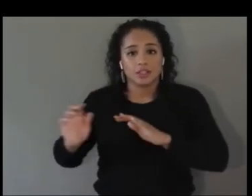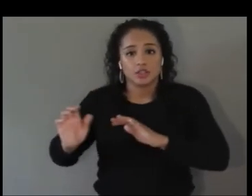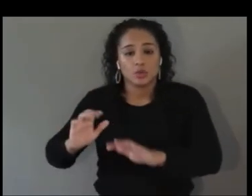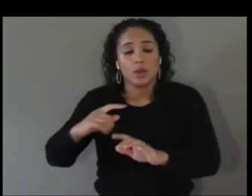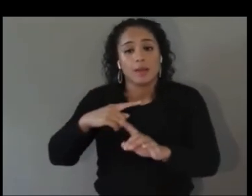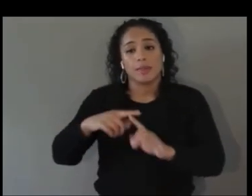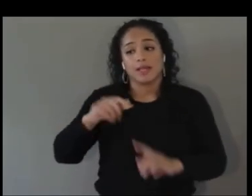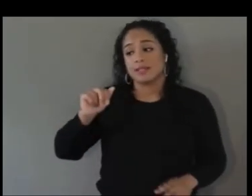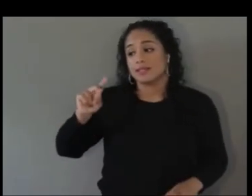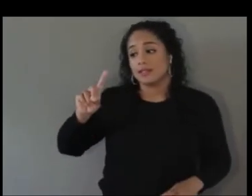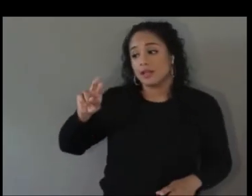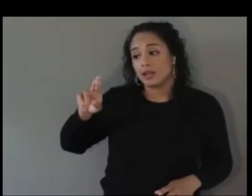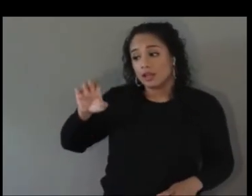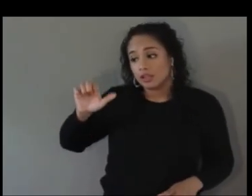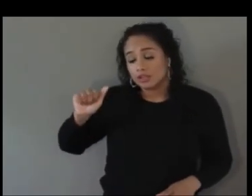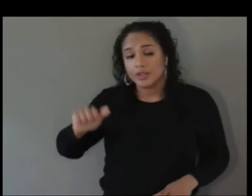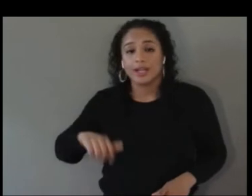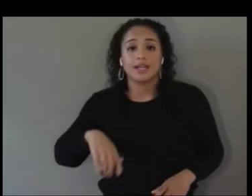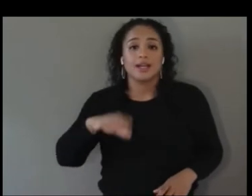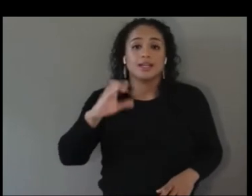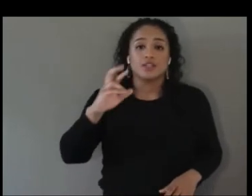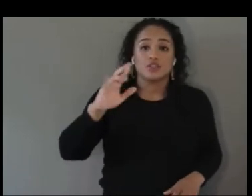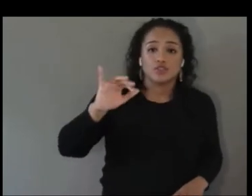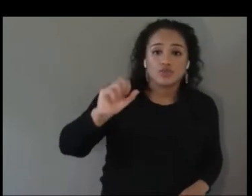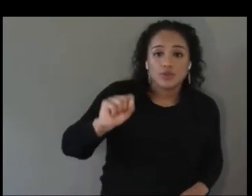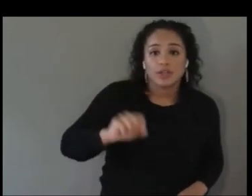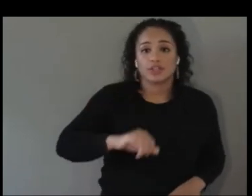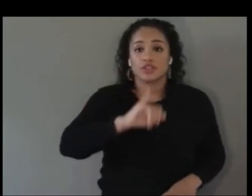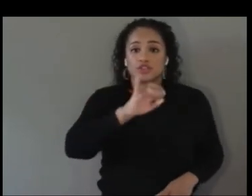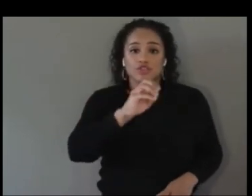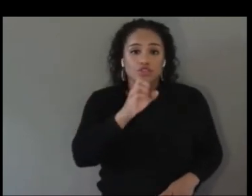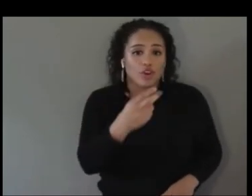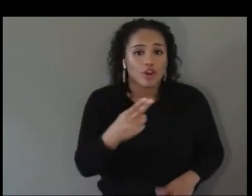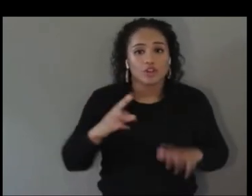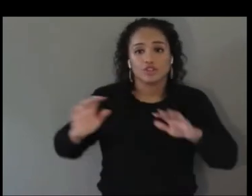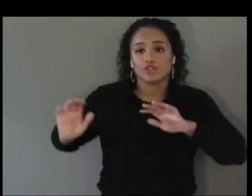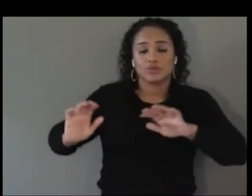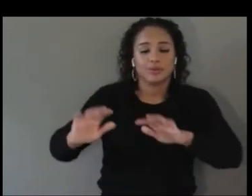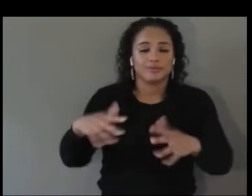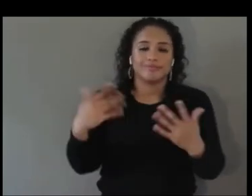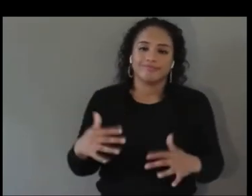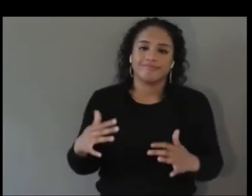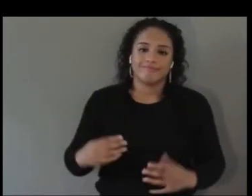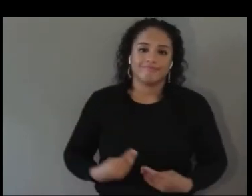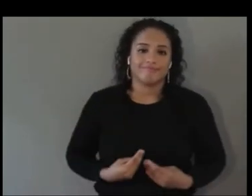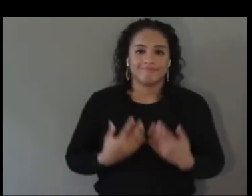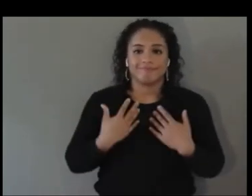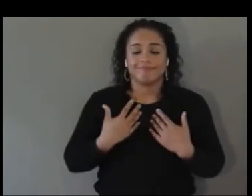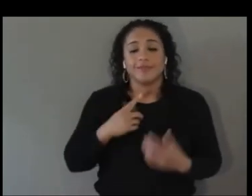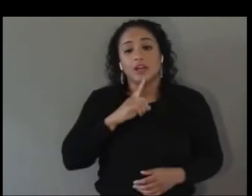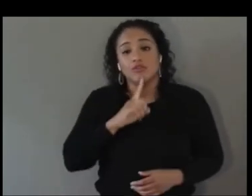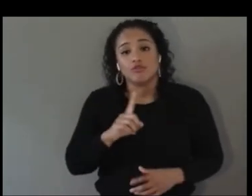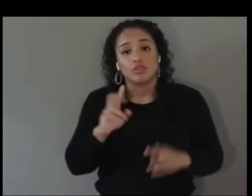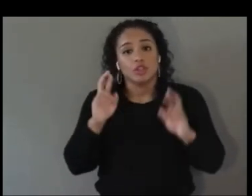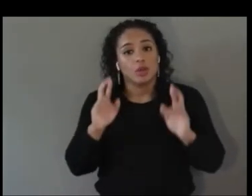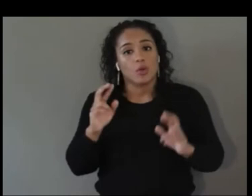and Josh are doing is so inspiring. I really hope that XR Access can work together with